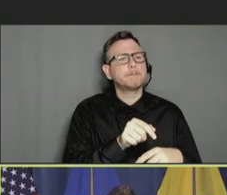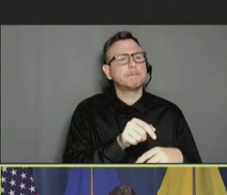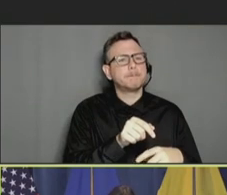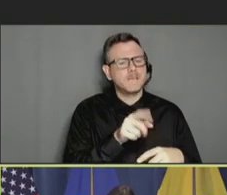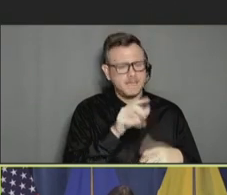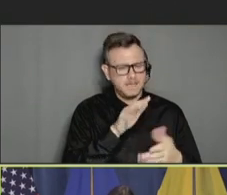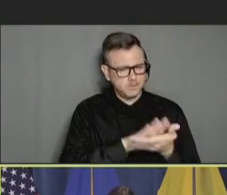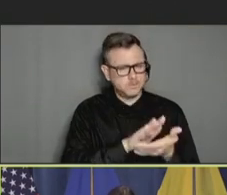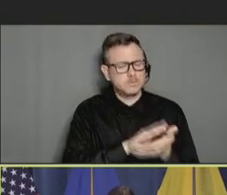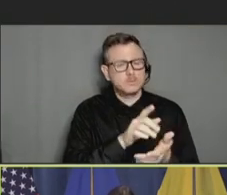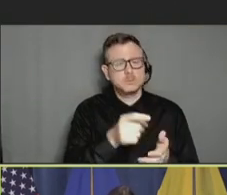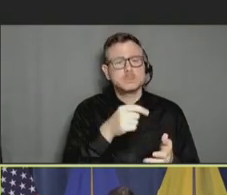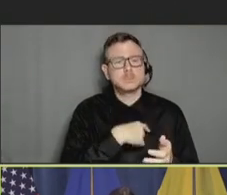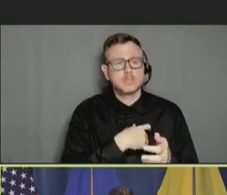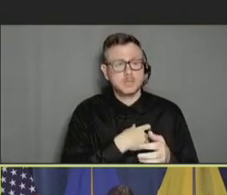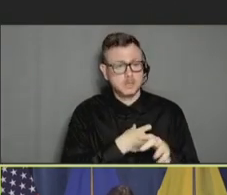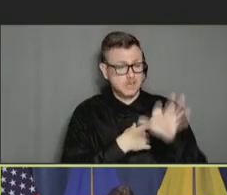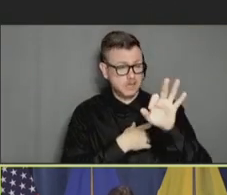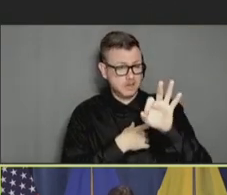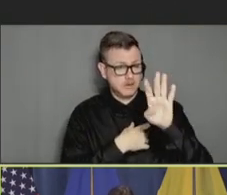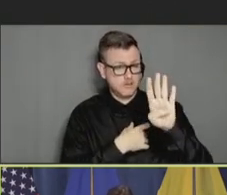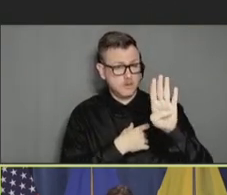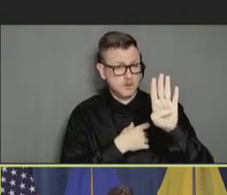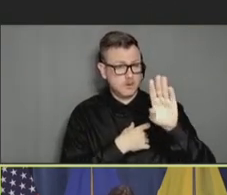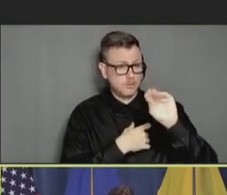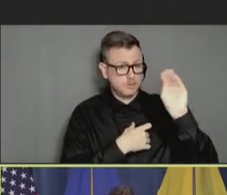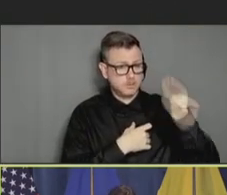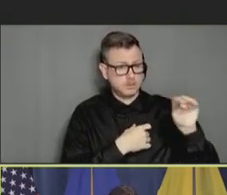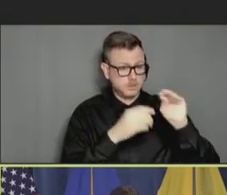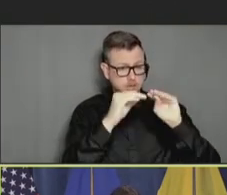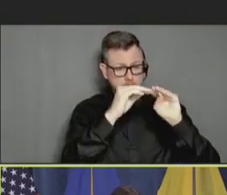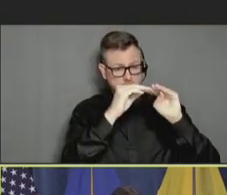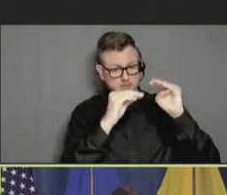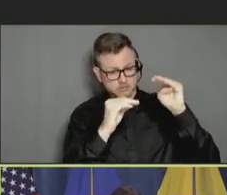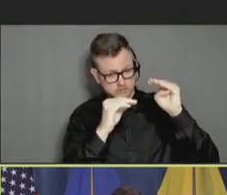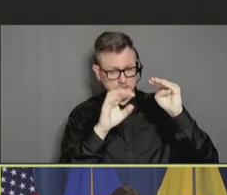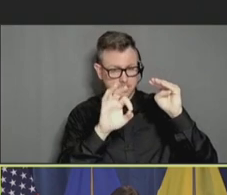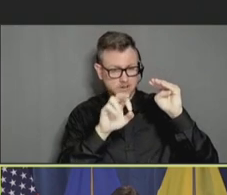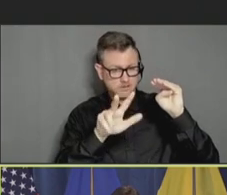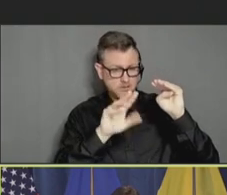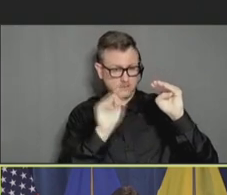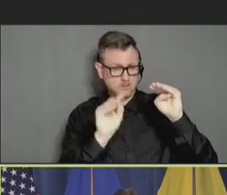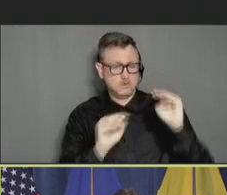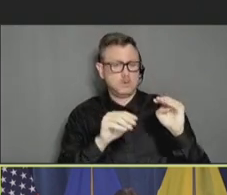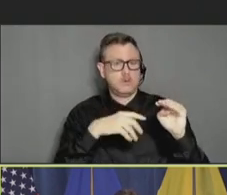have fallen from about 94 percent completion to about 93 percent. And, again, that absolute